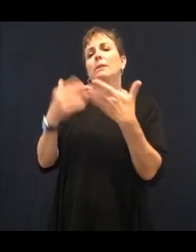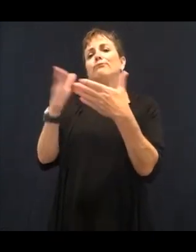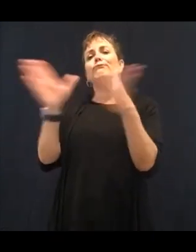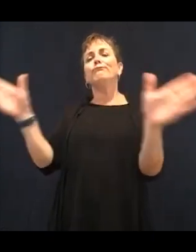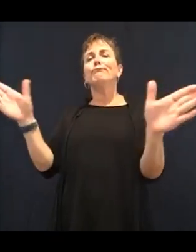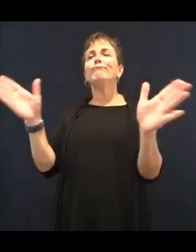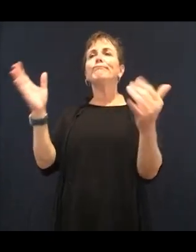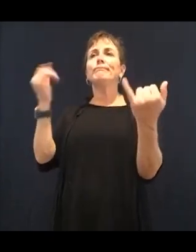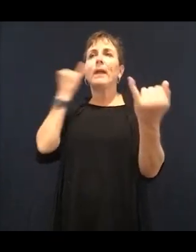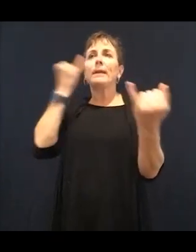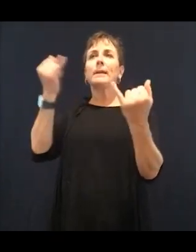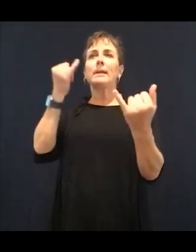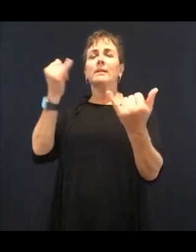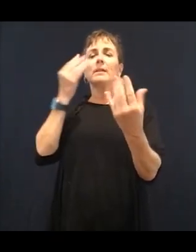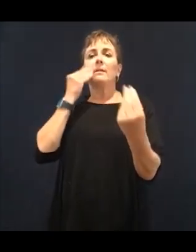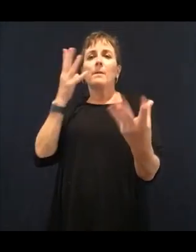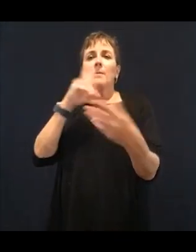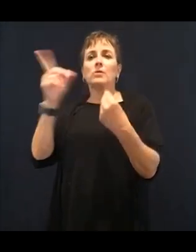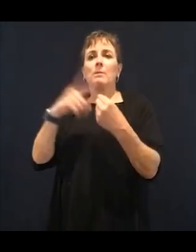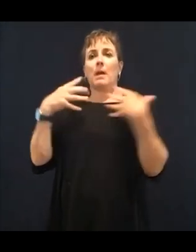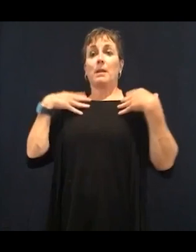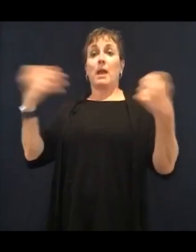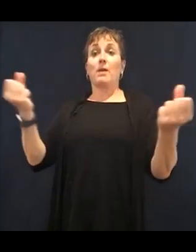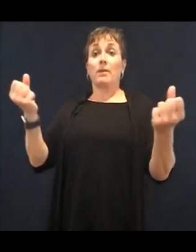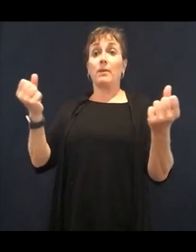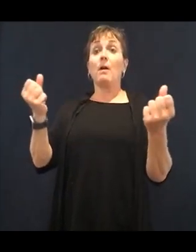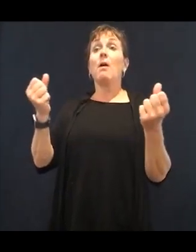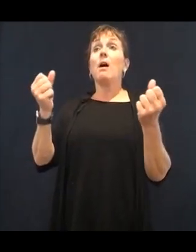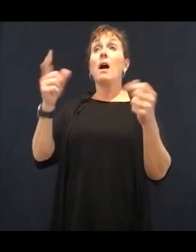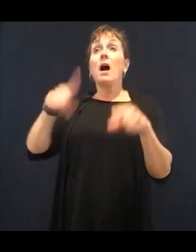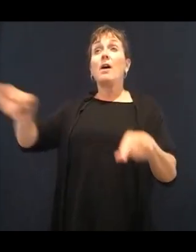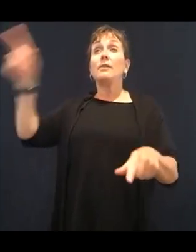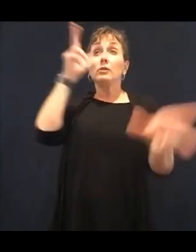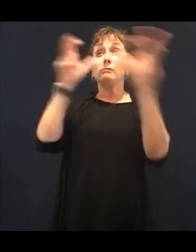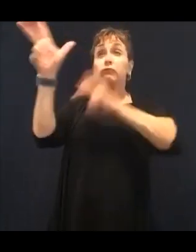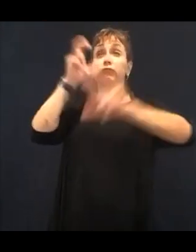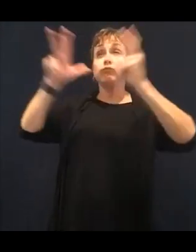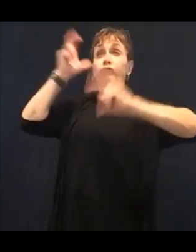what we should do and what we should eat and what things actually do